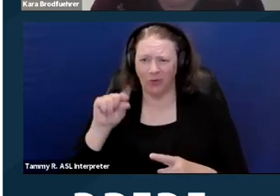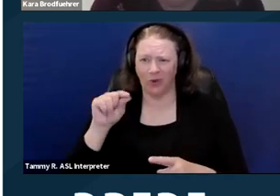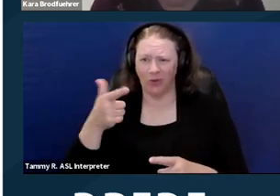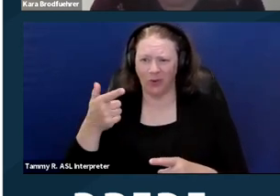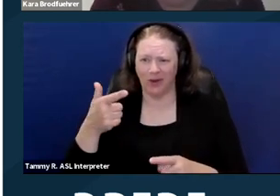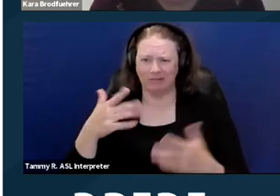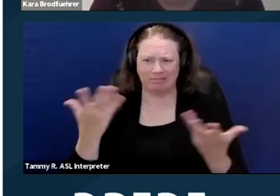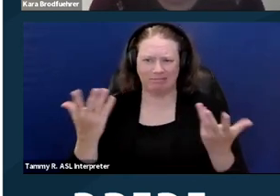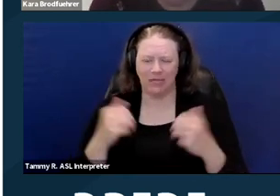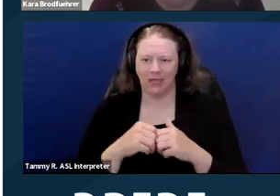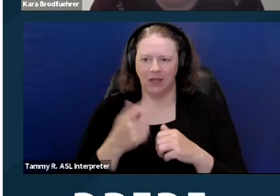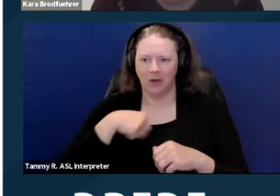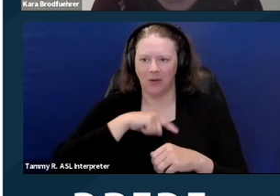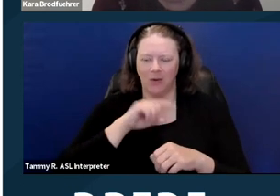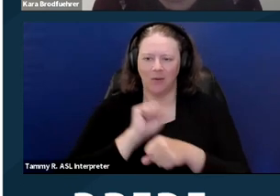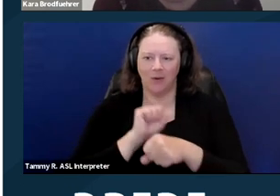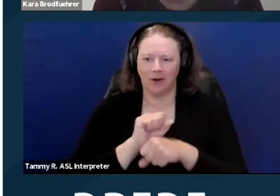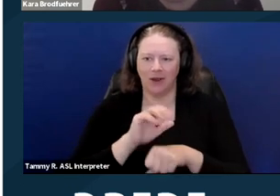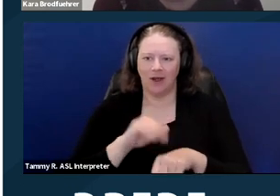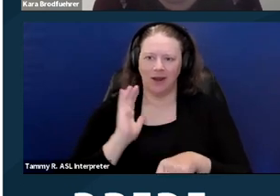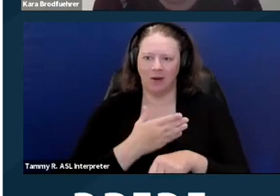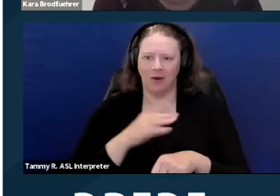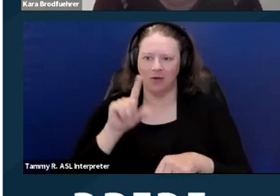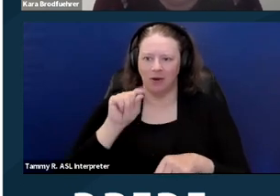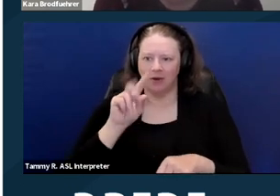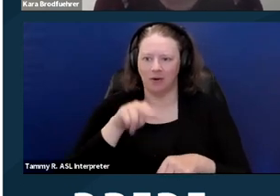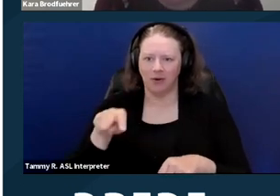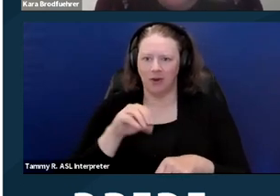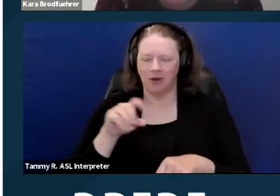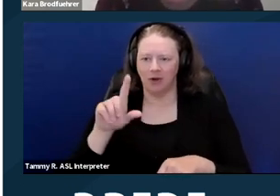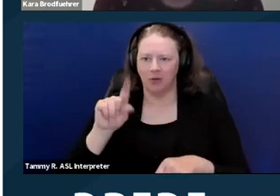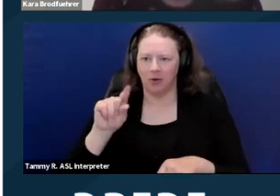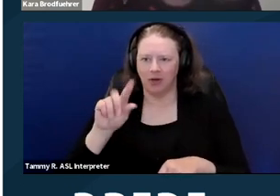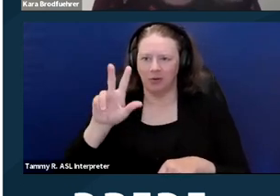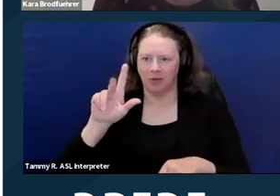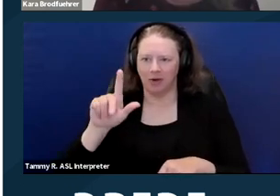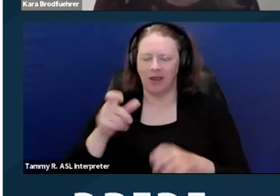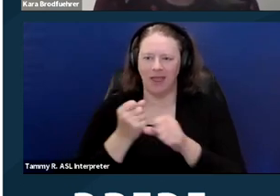and we are working on our 2022 and 2023 annual reports, but they're not out yet.